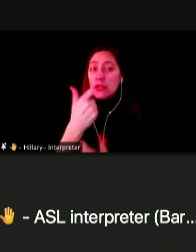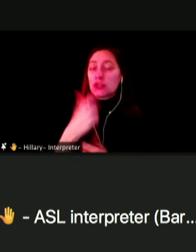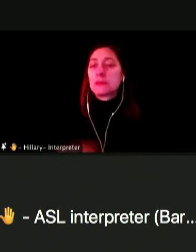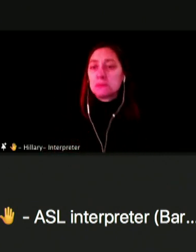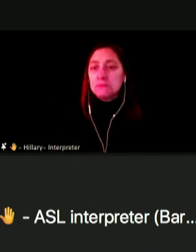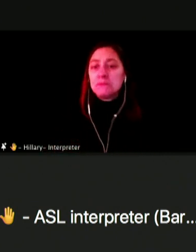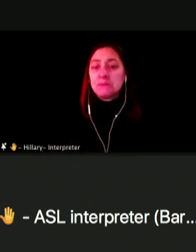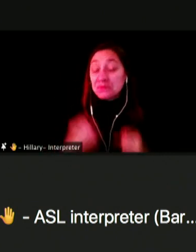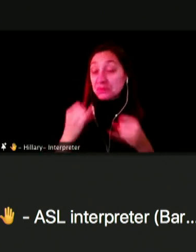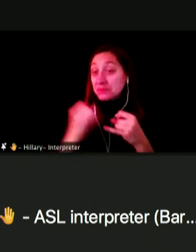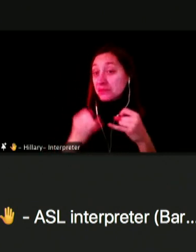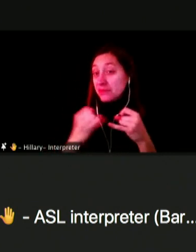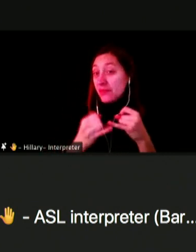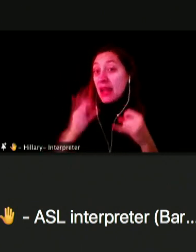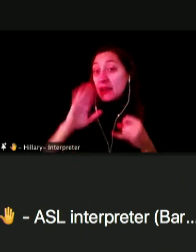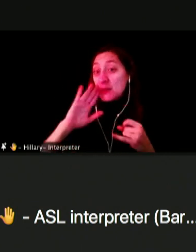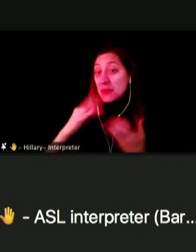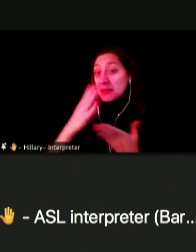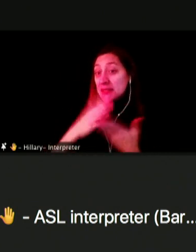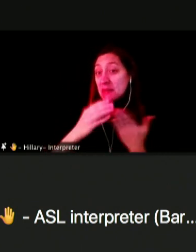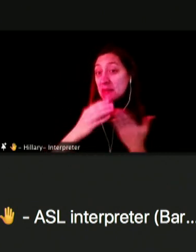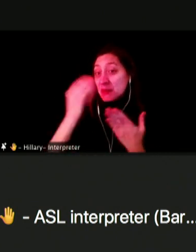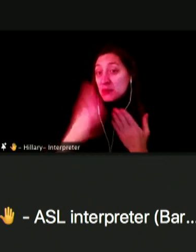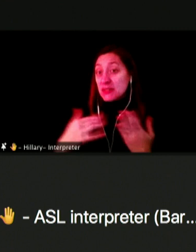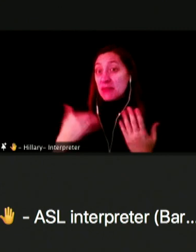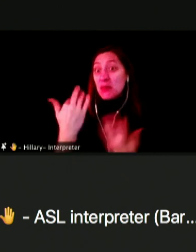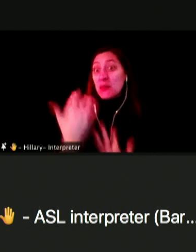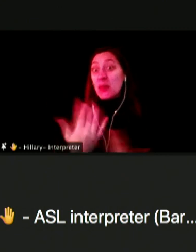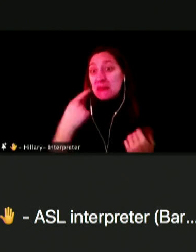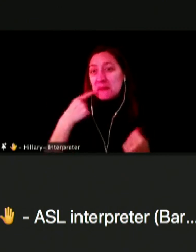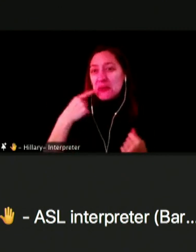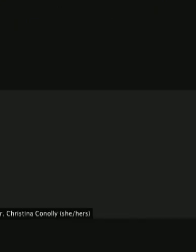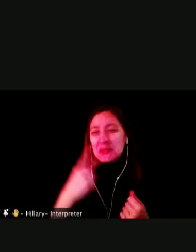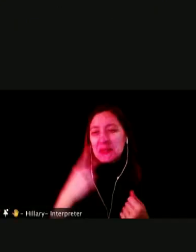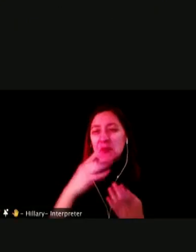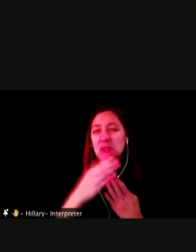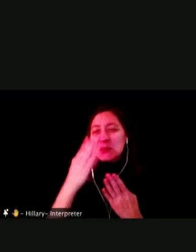I KNOW SOME OF OUR STUDENTS HAVE BEEN WAITING FOR THIS, OR IS STUDENTS WATCHING THIS EVENT,